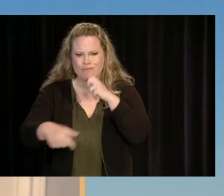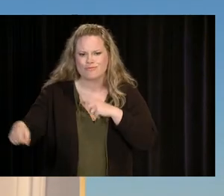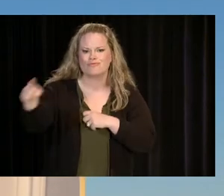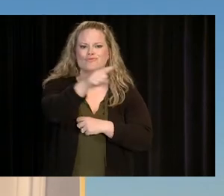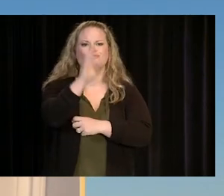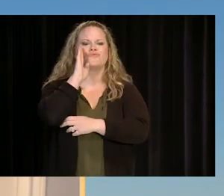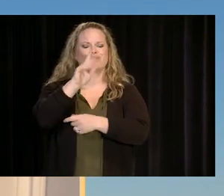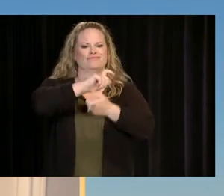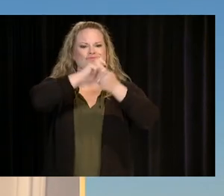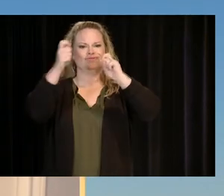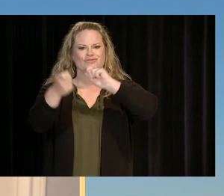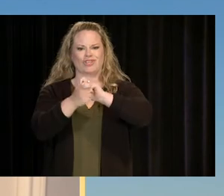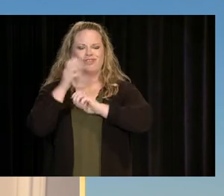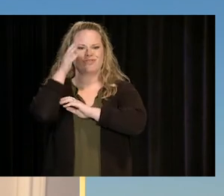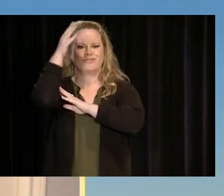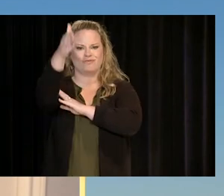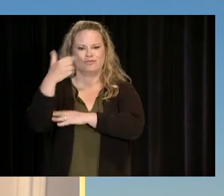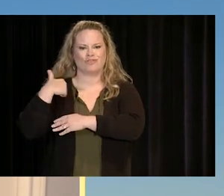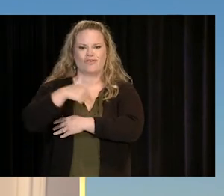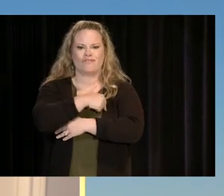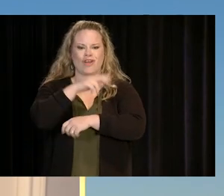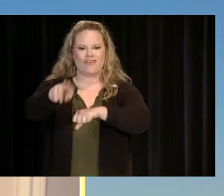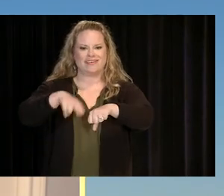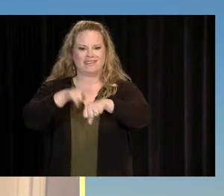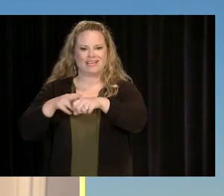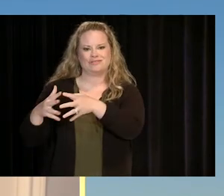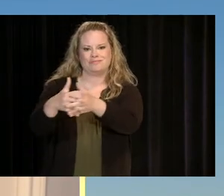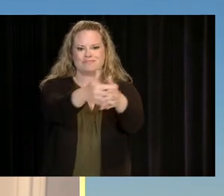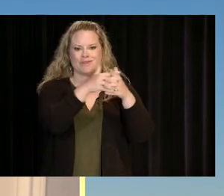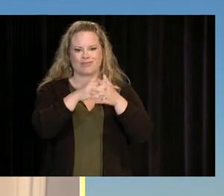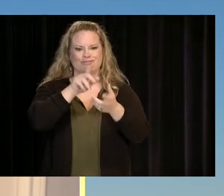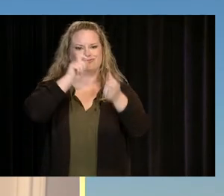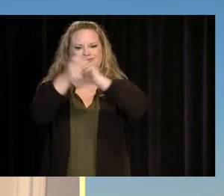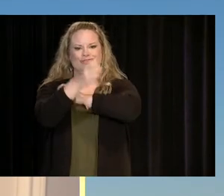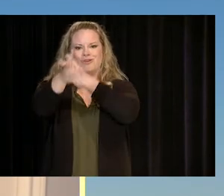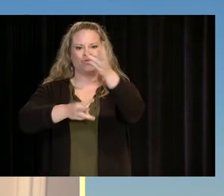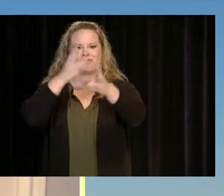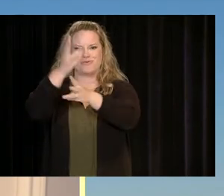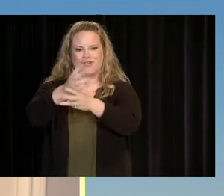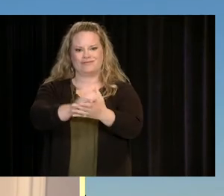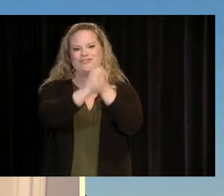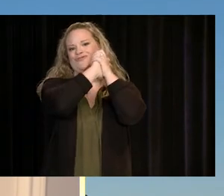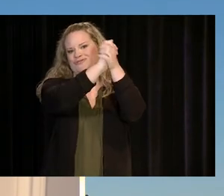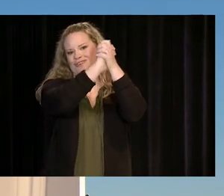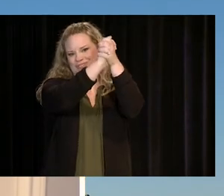YOU WILL SHAPE THE FUTURE OF OUR NATION AND CAN CHANGE THE WORLD. FELICIDADES, CONGRATULATIONS.